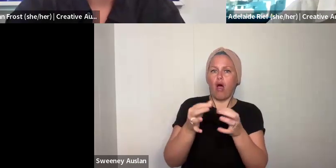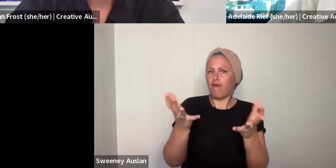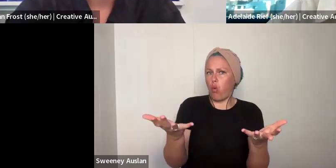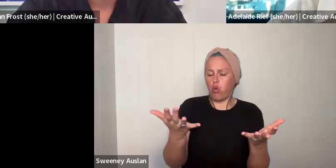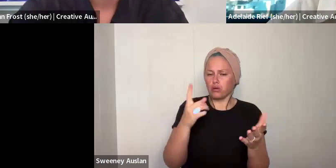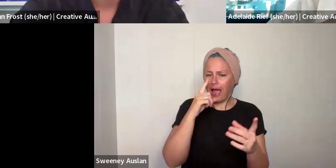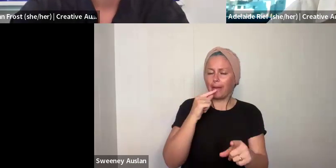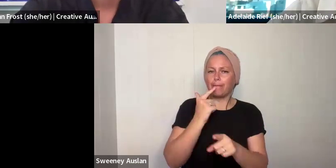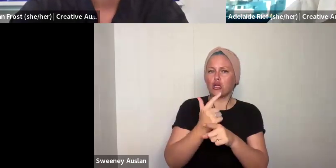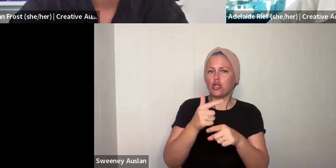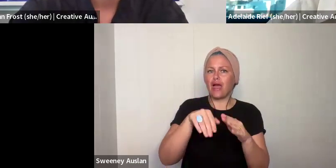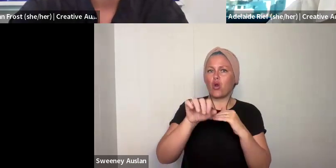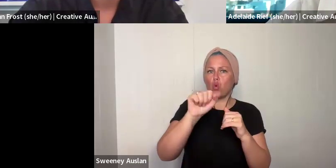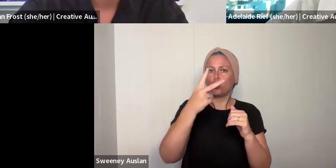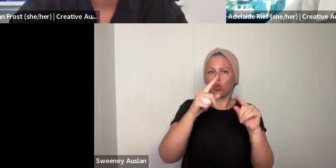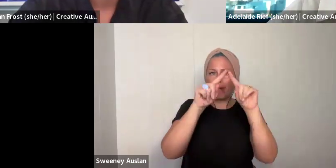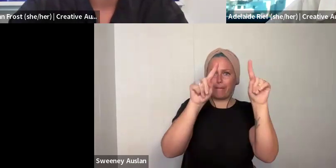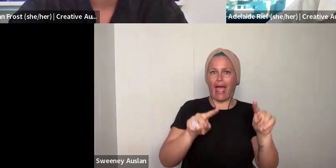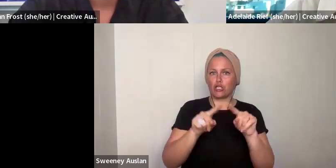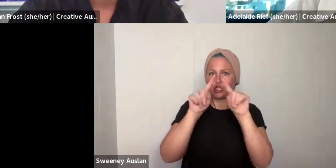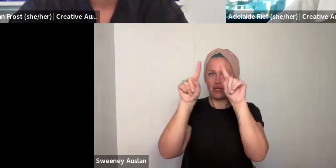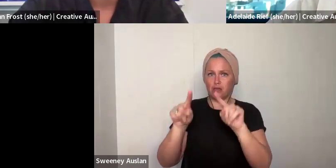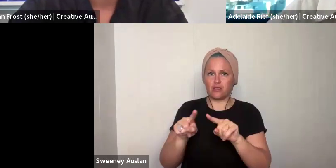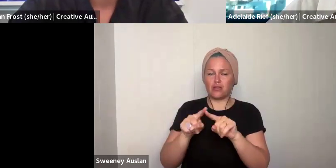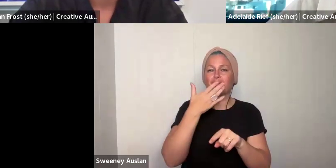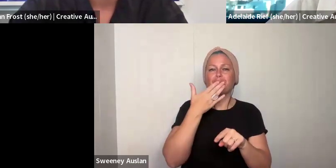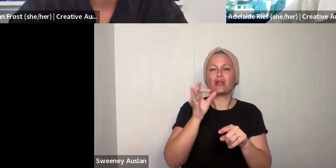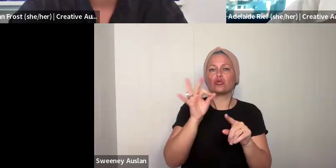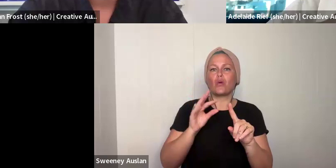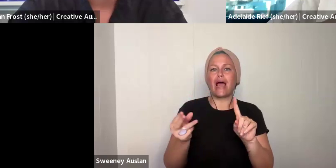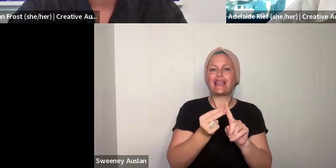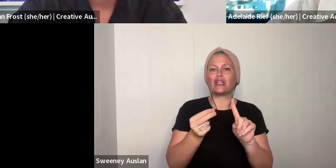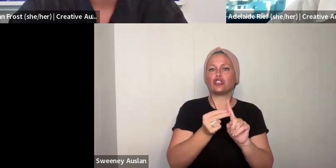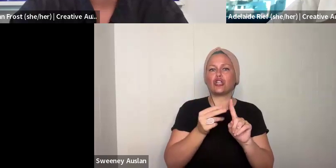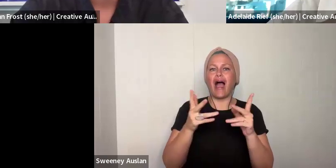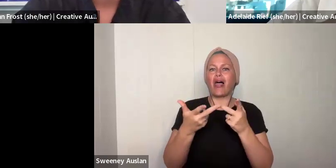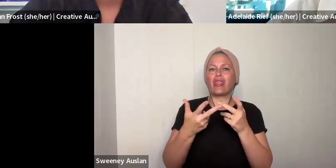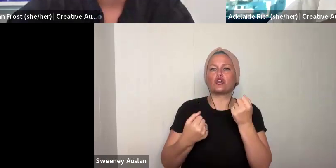totally fine if some of that experience has been with the particular organisation and you